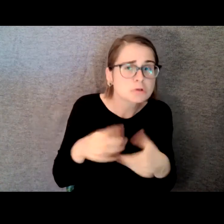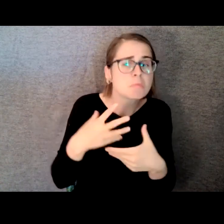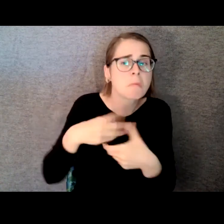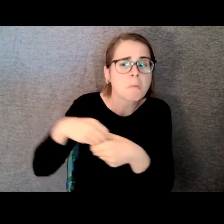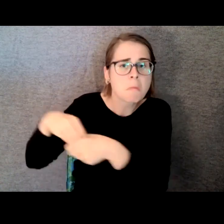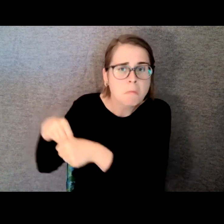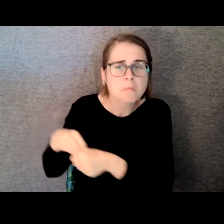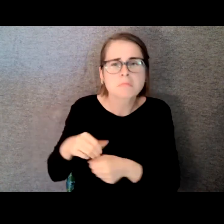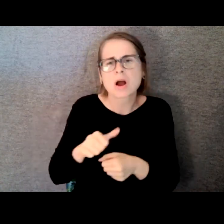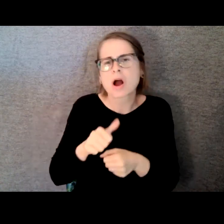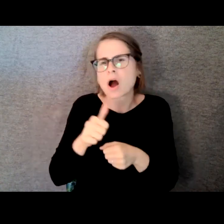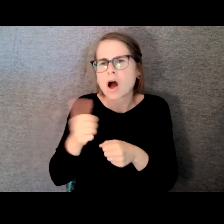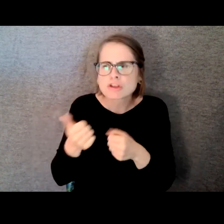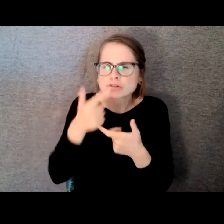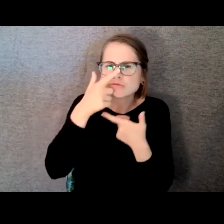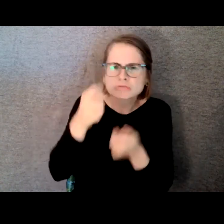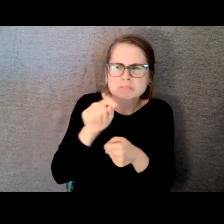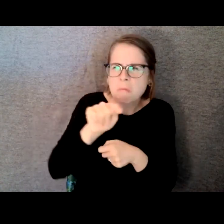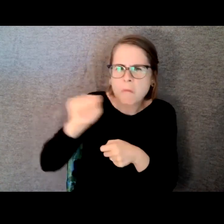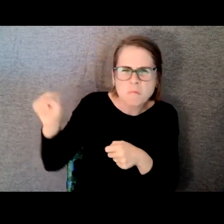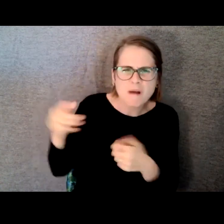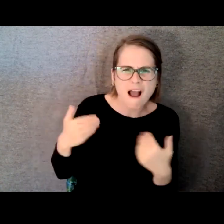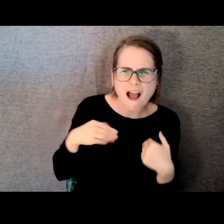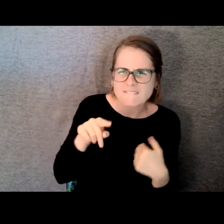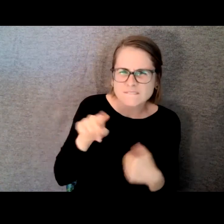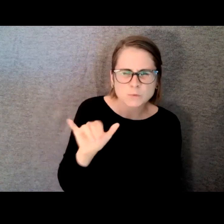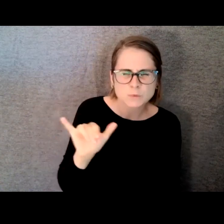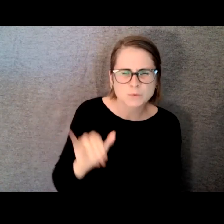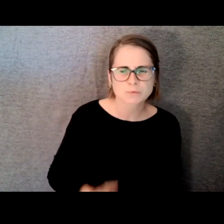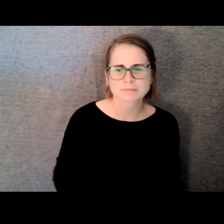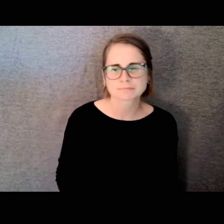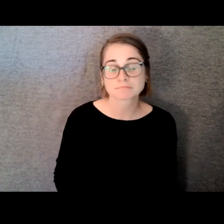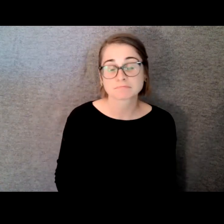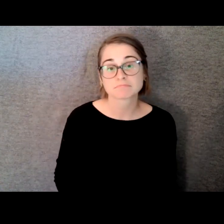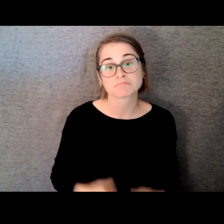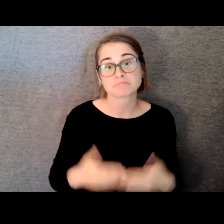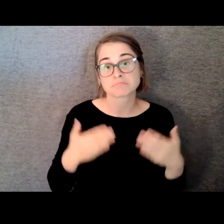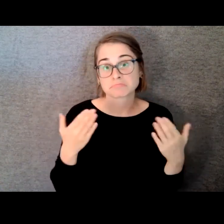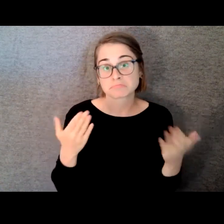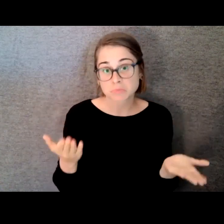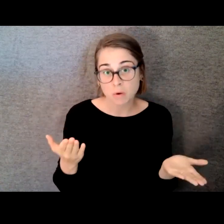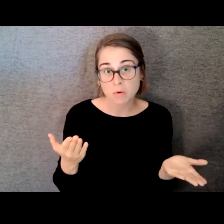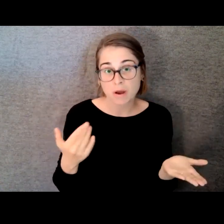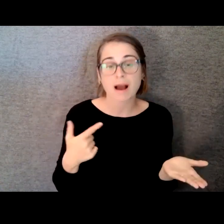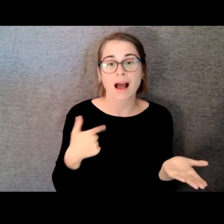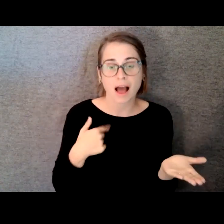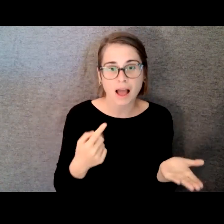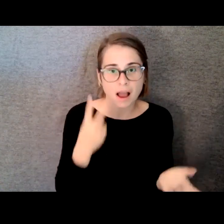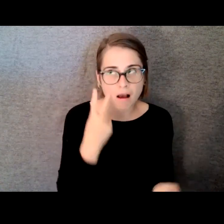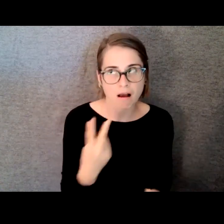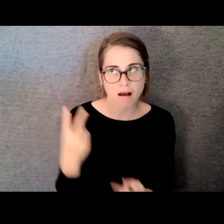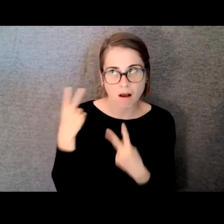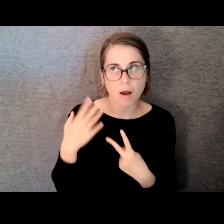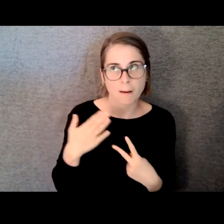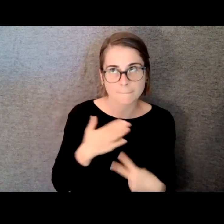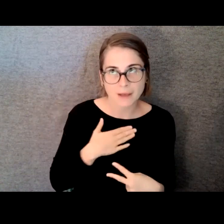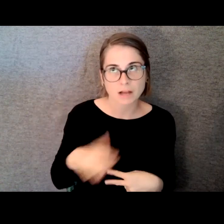So I decided to start returning to a passion of mine as a child which was writing music.